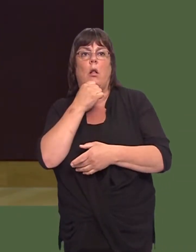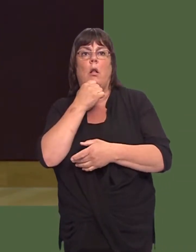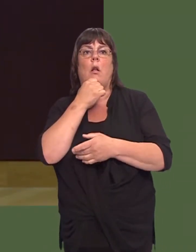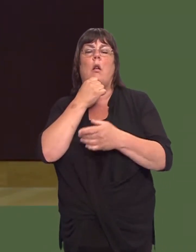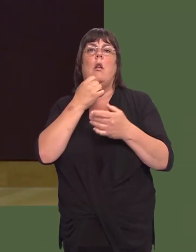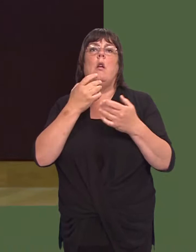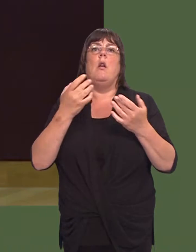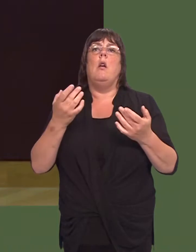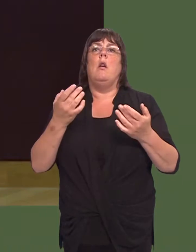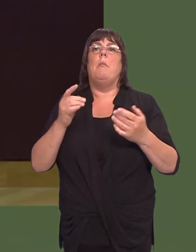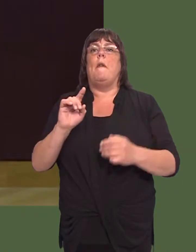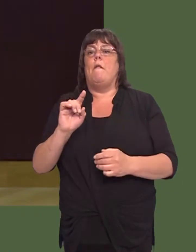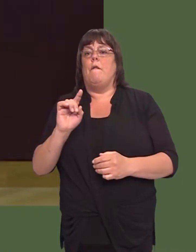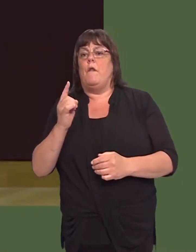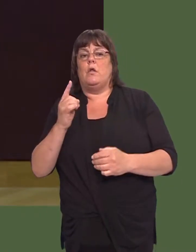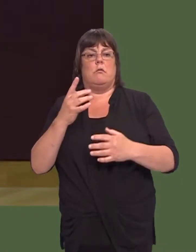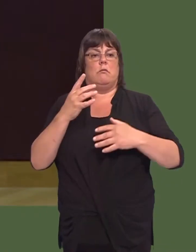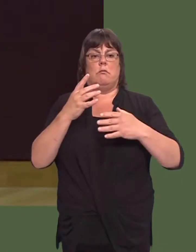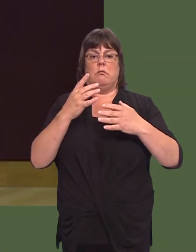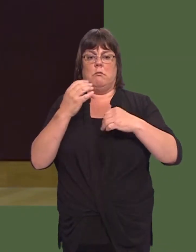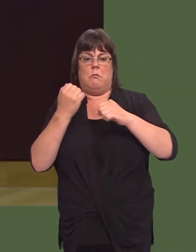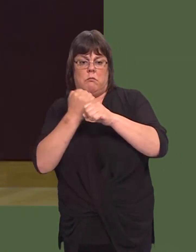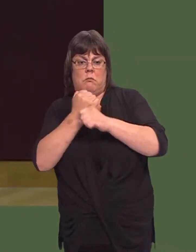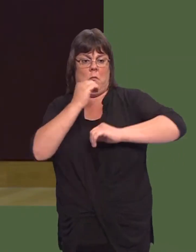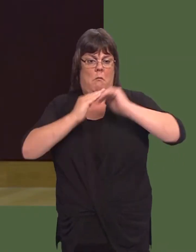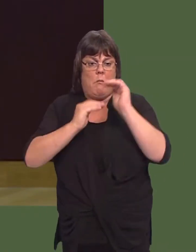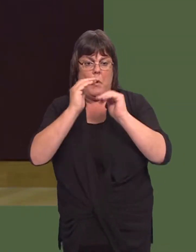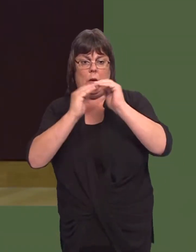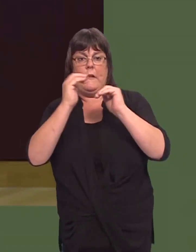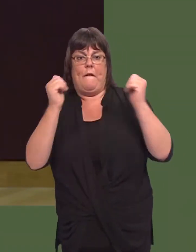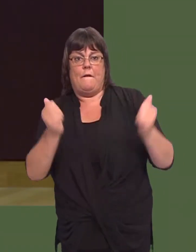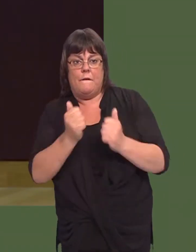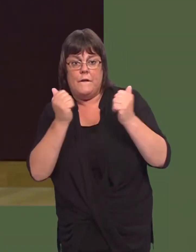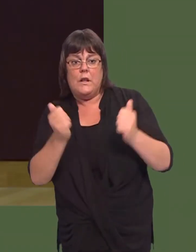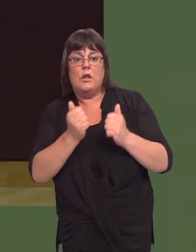only as and when all the construction on the site is completed, so there will be physical